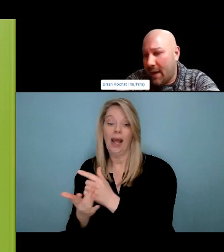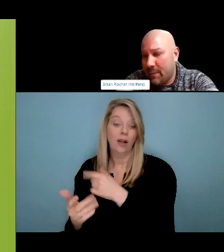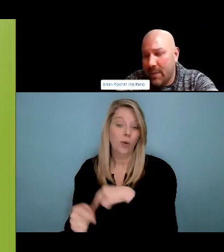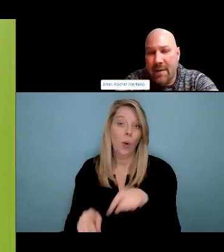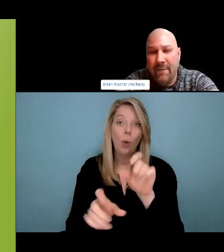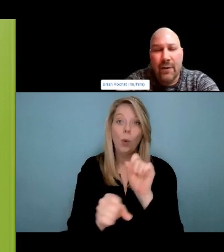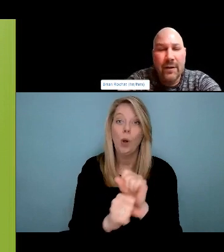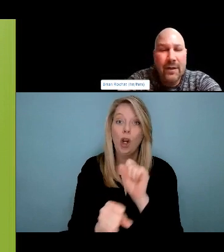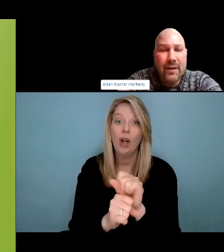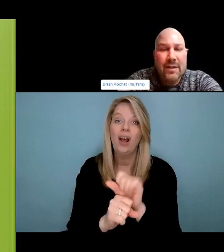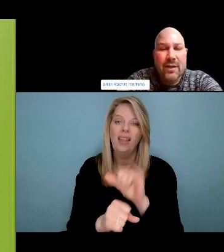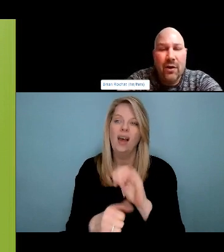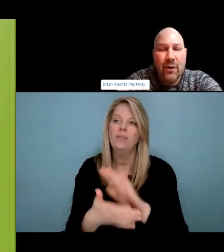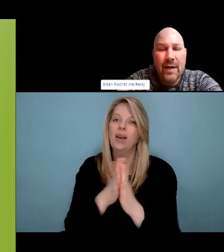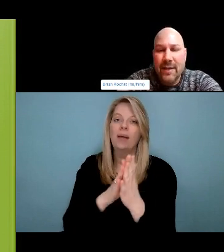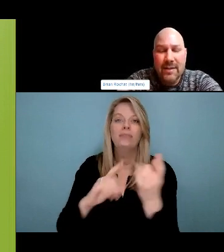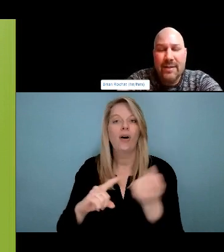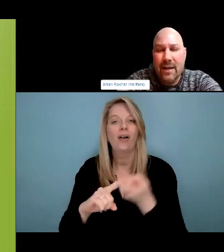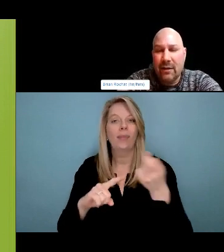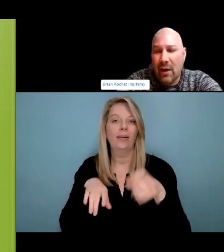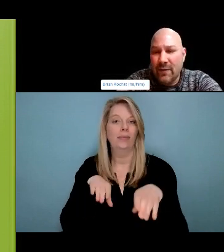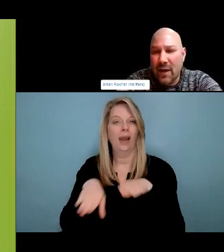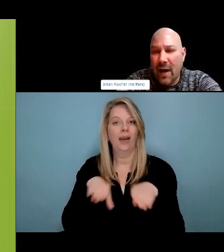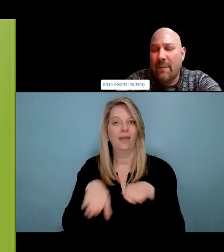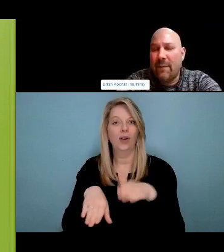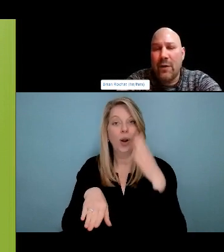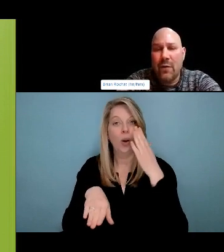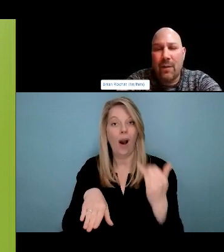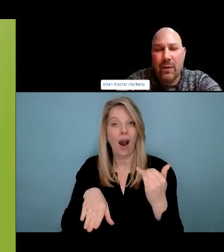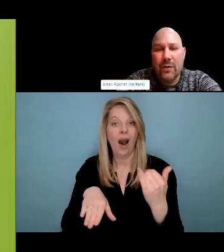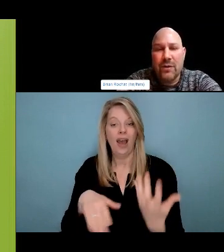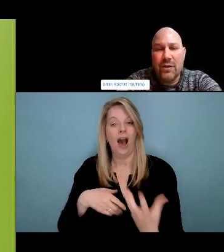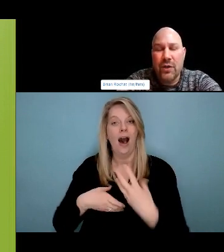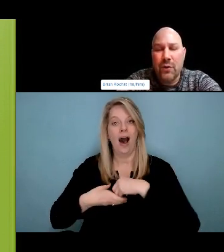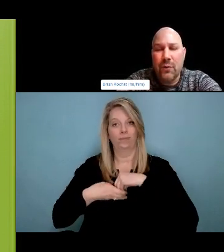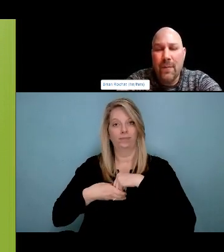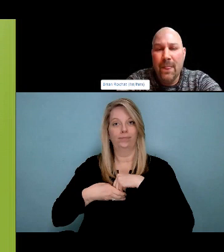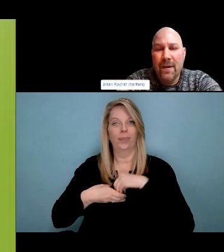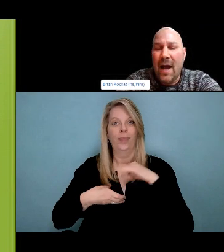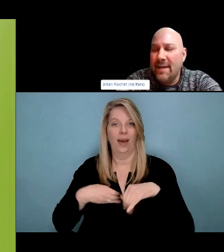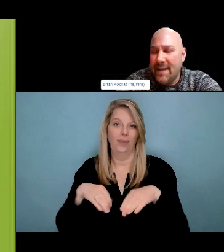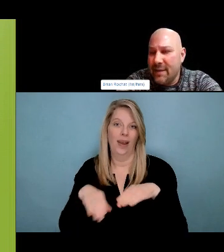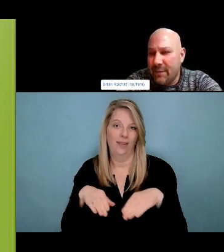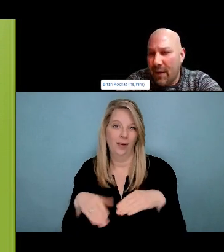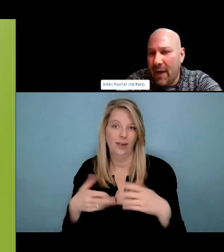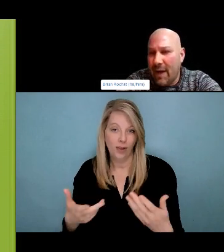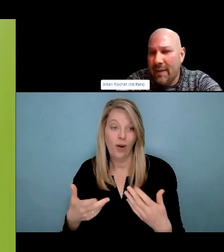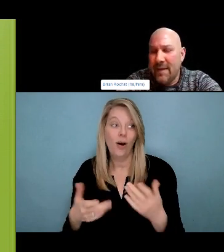It's our knowledge, our ceremonies, our connection to spirit, to the land. This is how I stand.